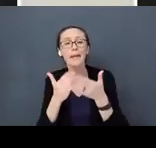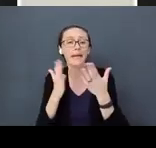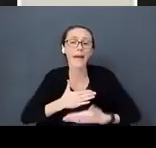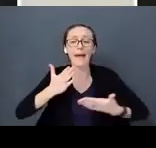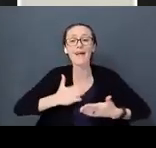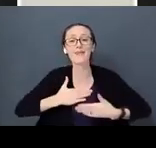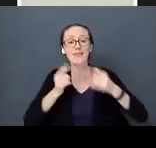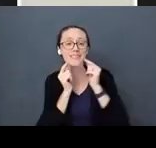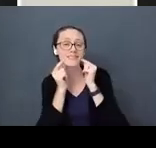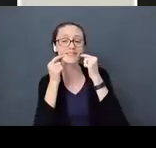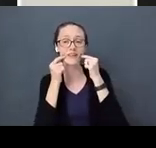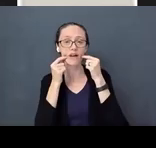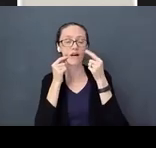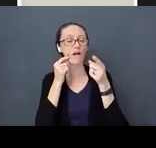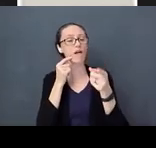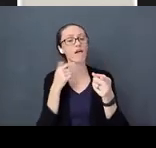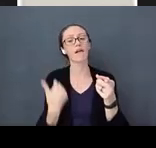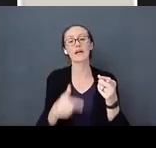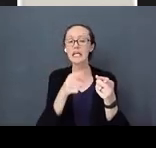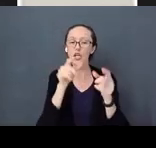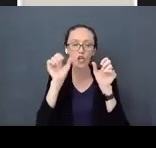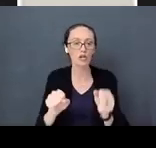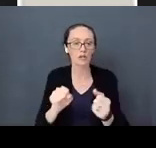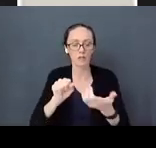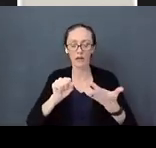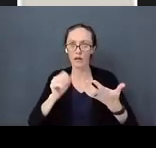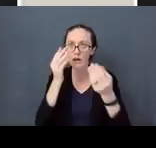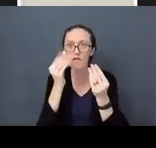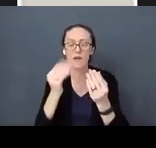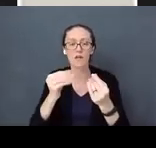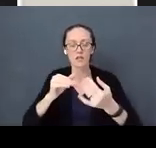He could be getting so much more information to grow that brain. (Reference 3rd picture). This